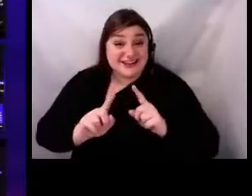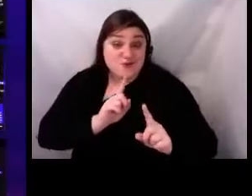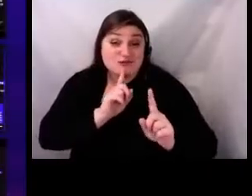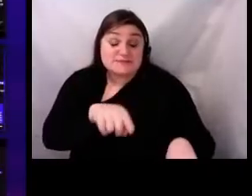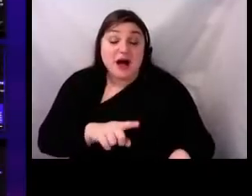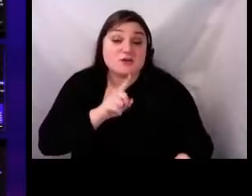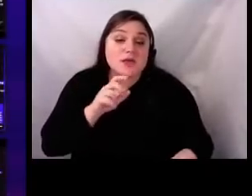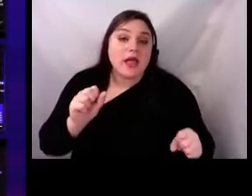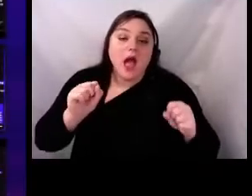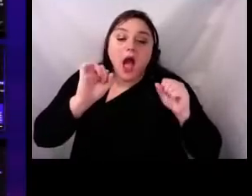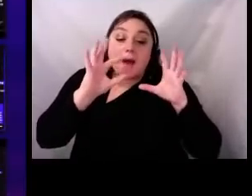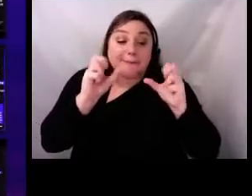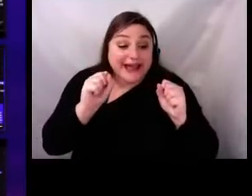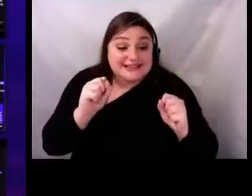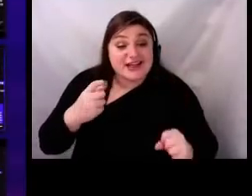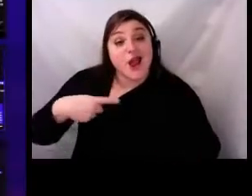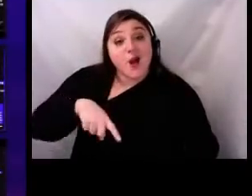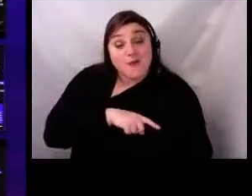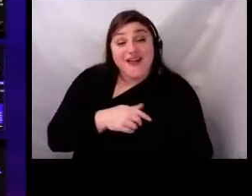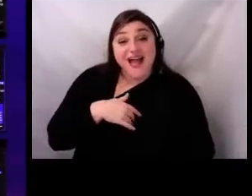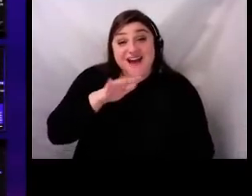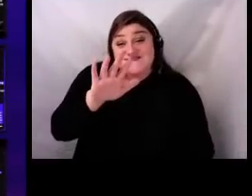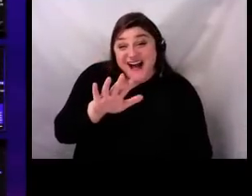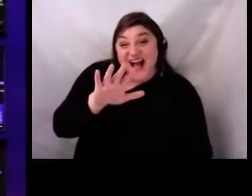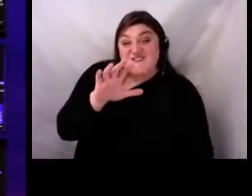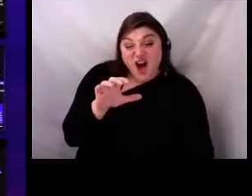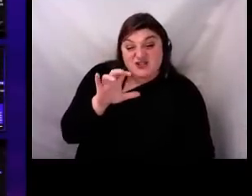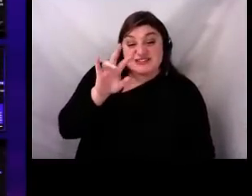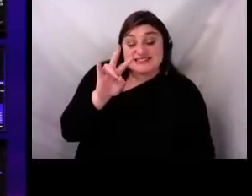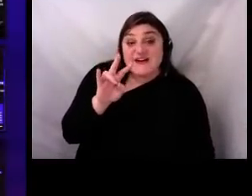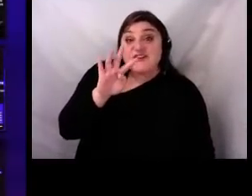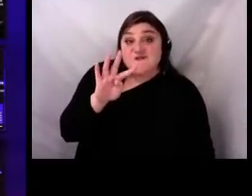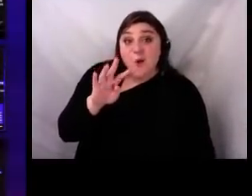and response graphics were shared, which, based on our follower count